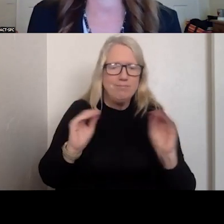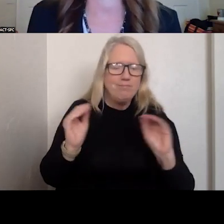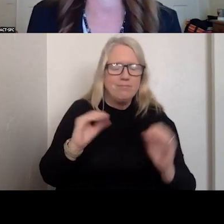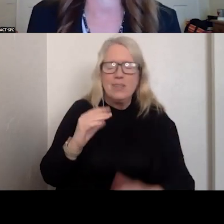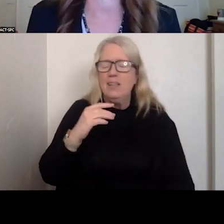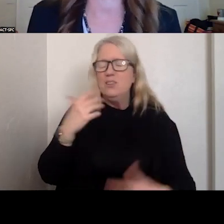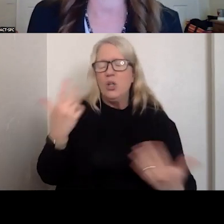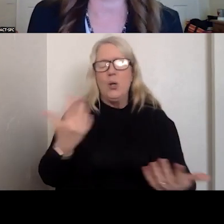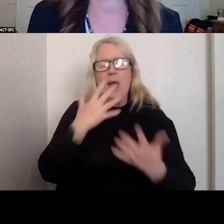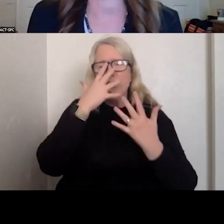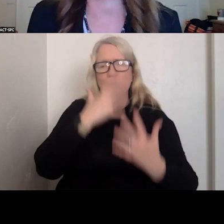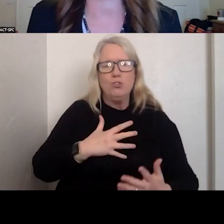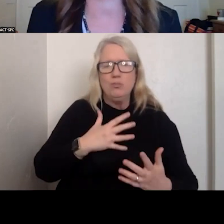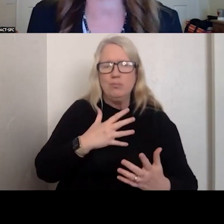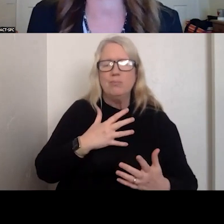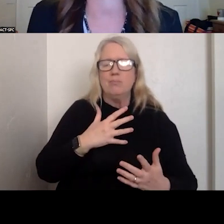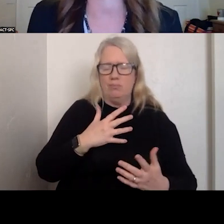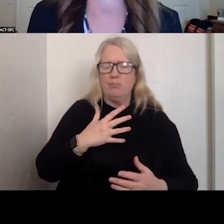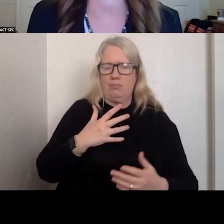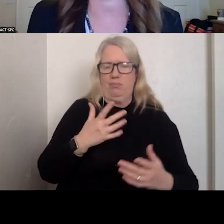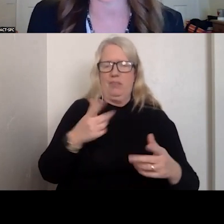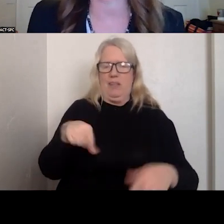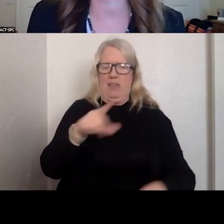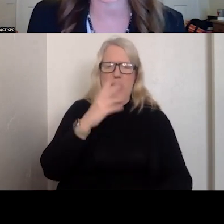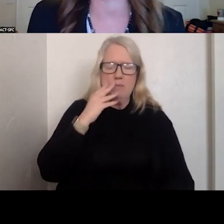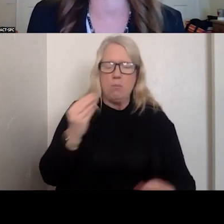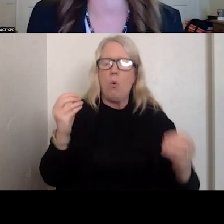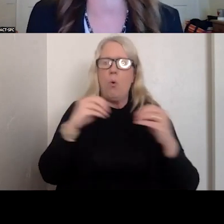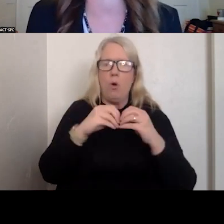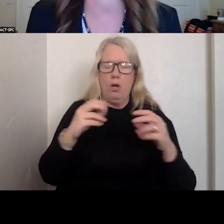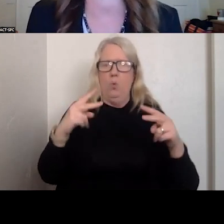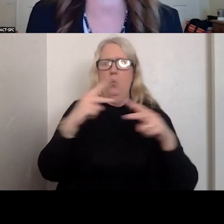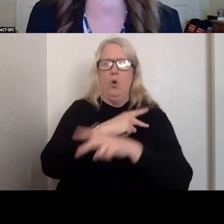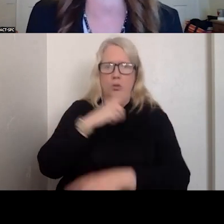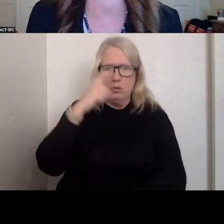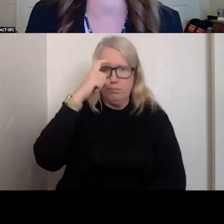THEY CAN OFTEN EXPERIENCE MUCH MORE TRAUMA AS A RESULT OF THESE